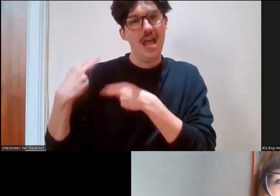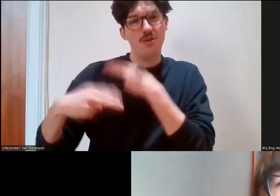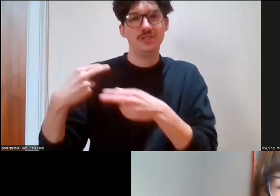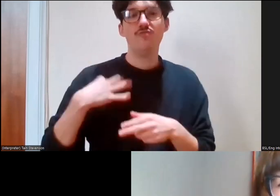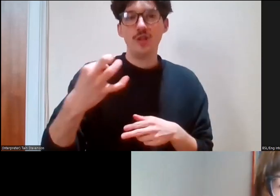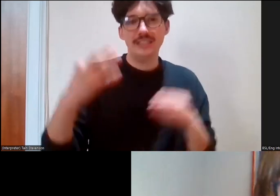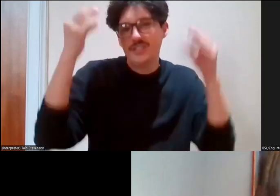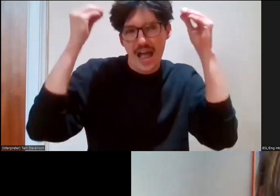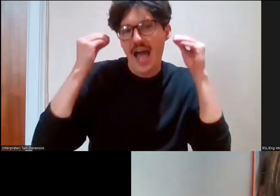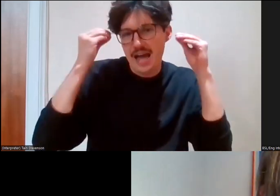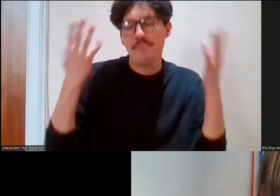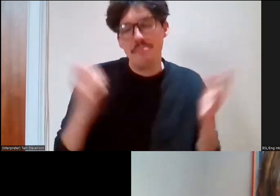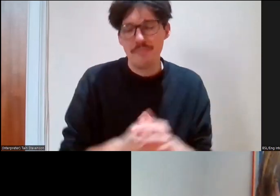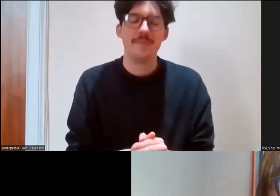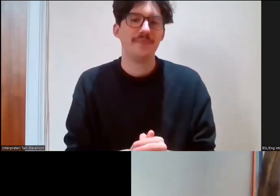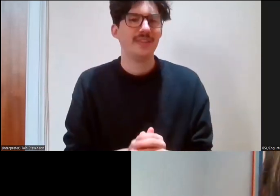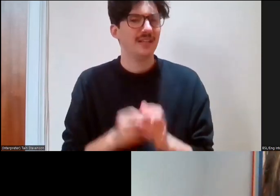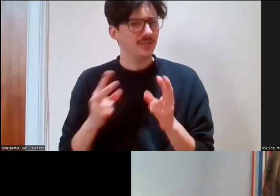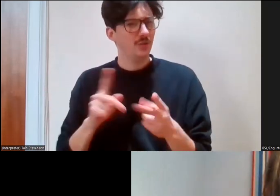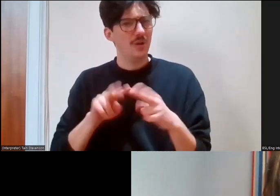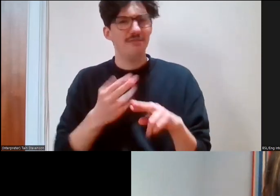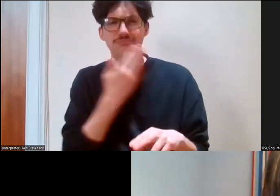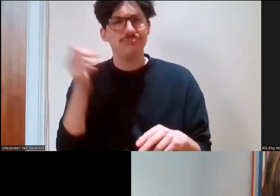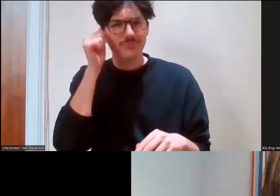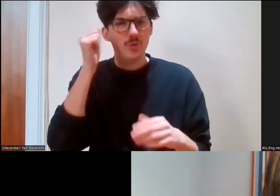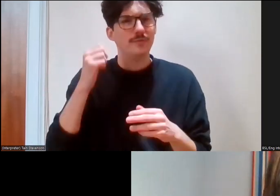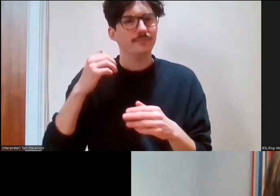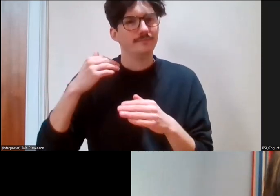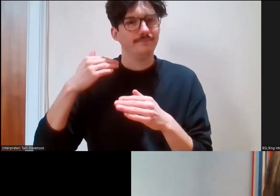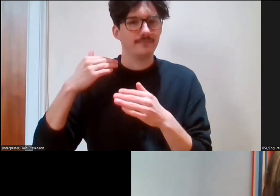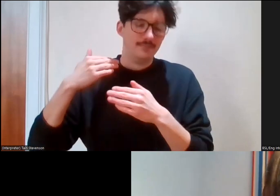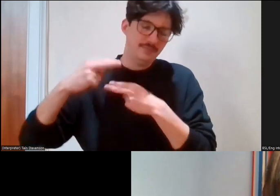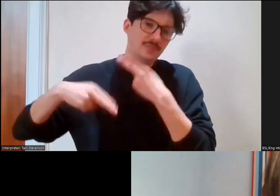of you who don't know the Heritage Volunteering Group, we're a UK-wide sector support organisation